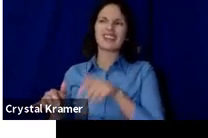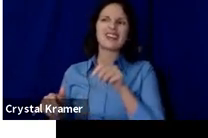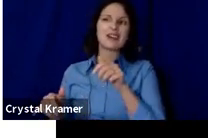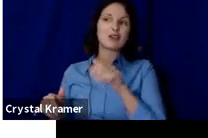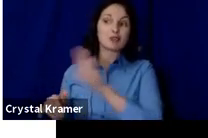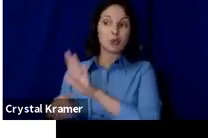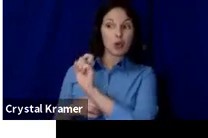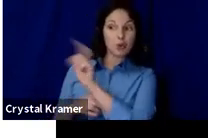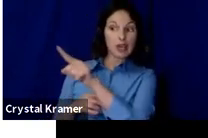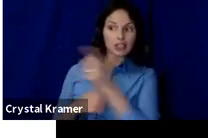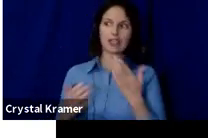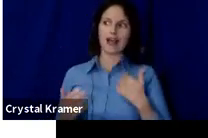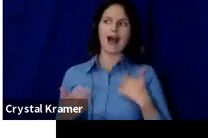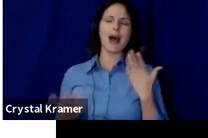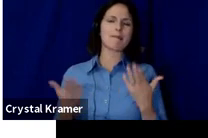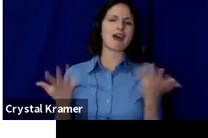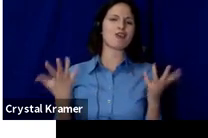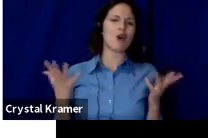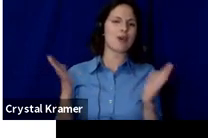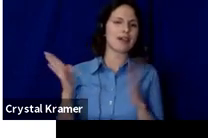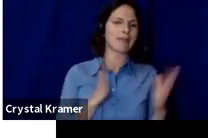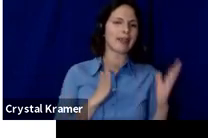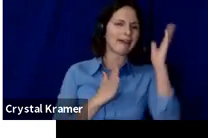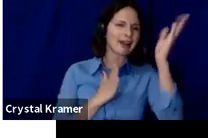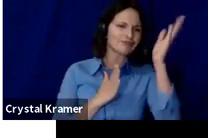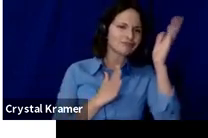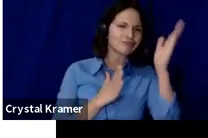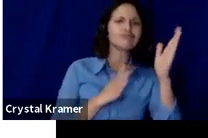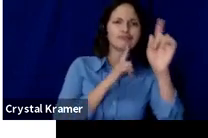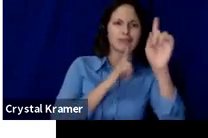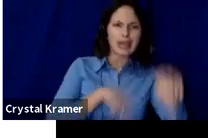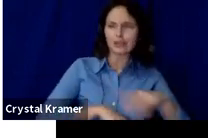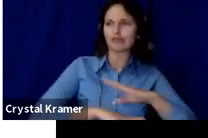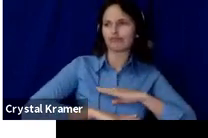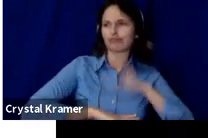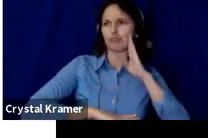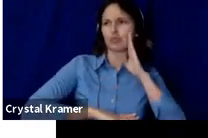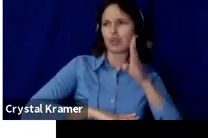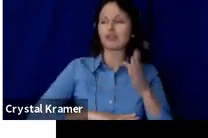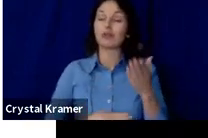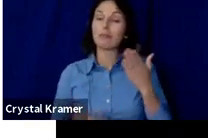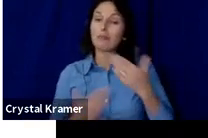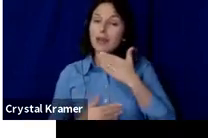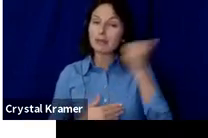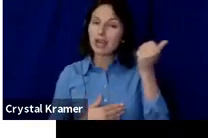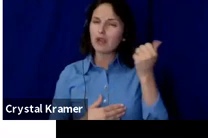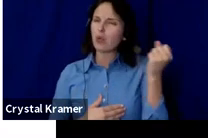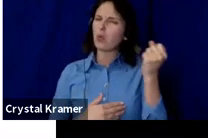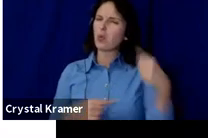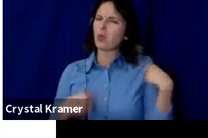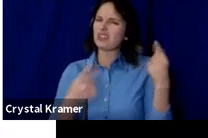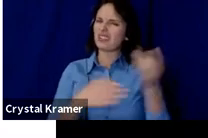until the end to type them all to me.